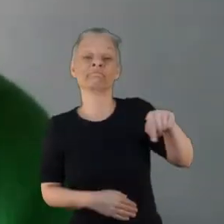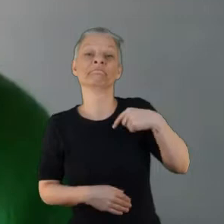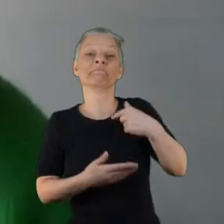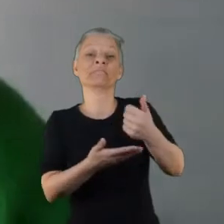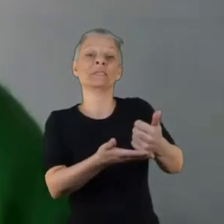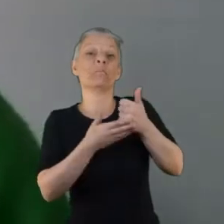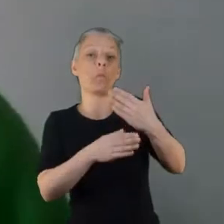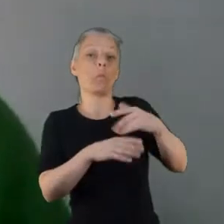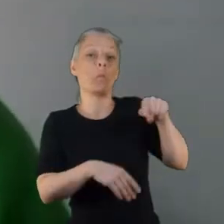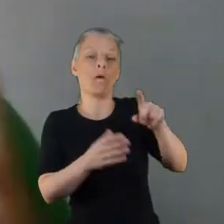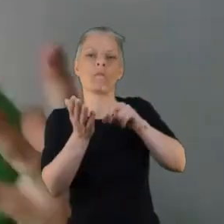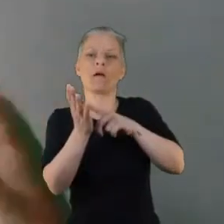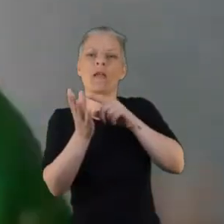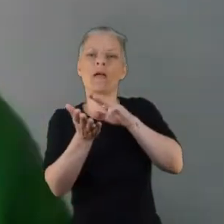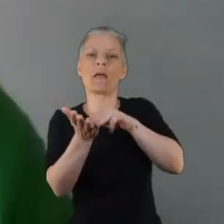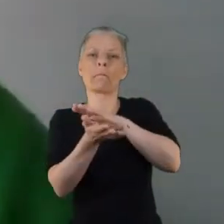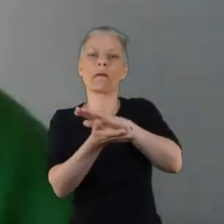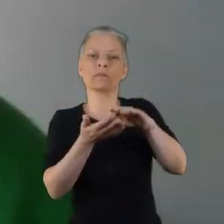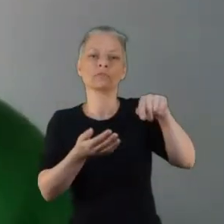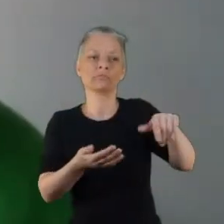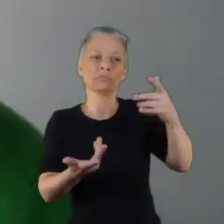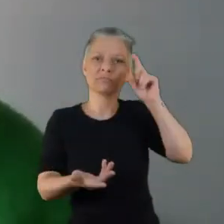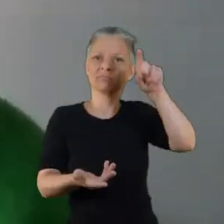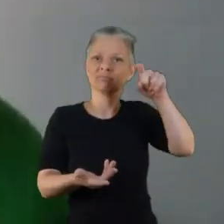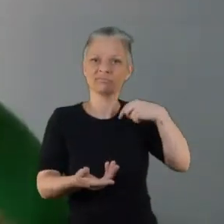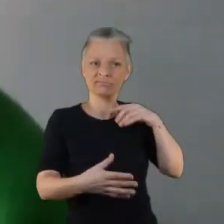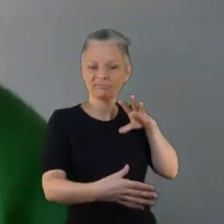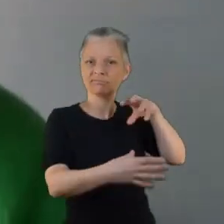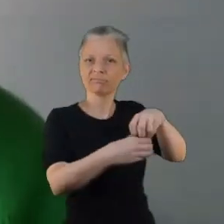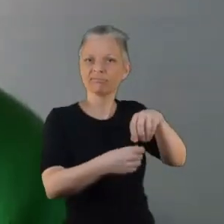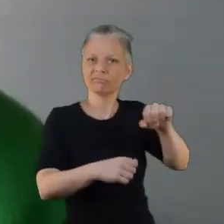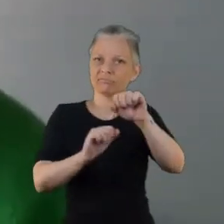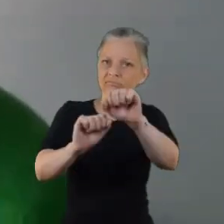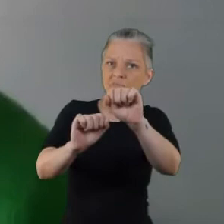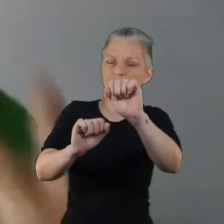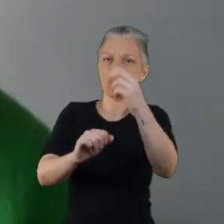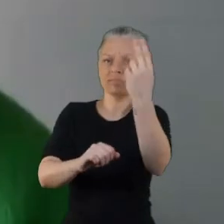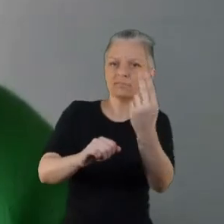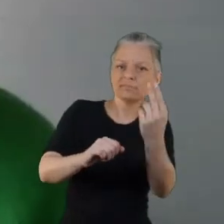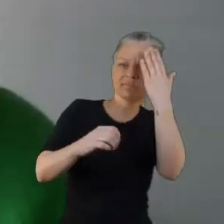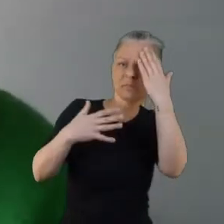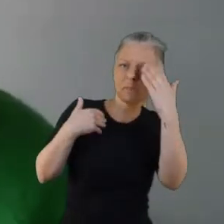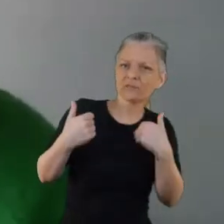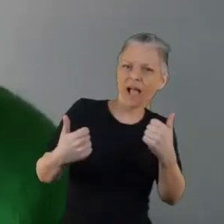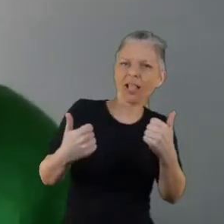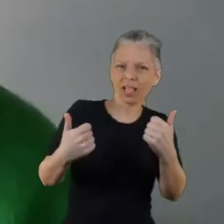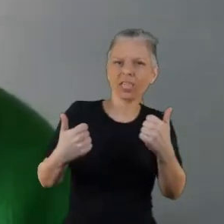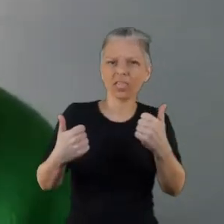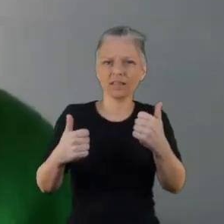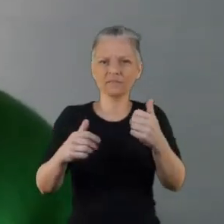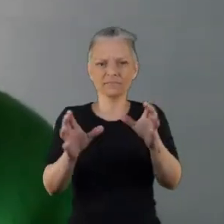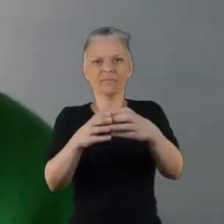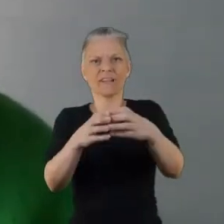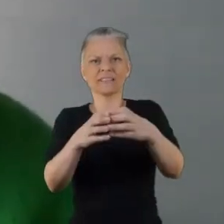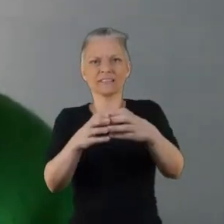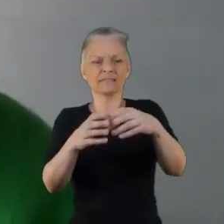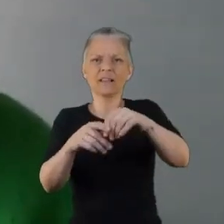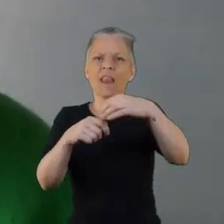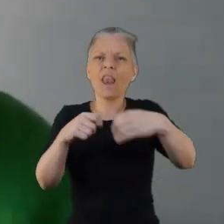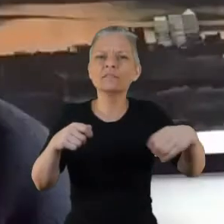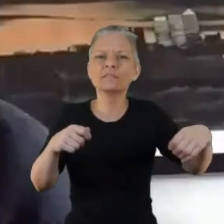So I'm going to start with you Brian:why did you want to get involved in the